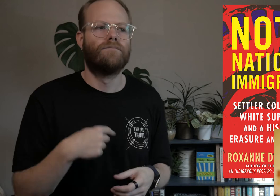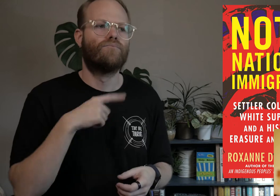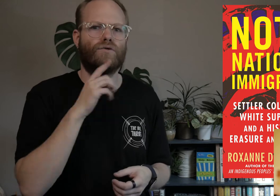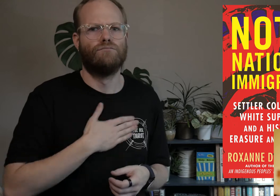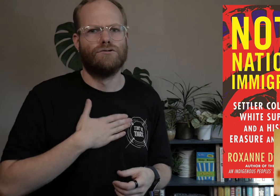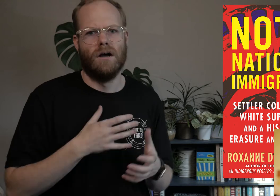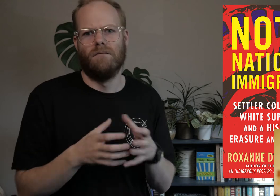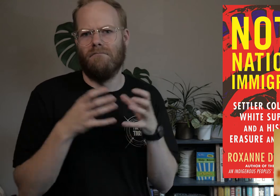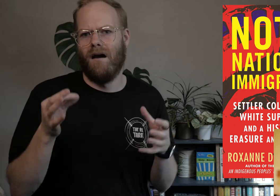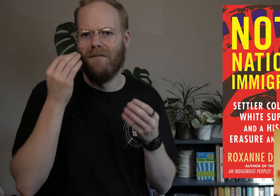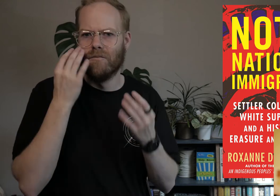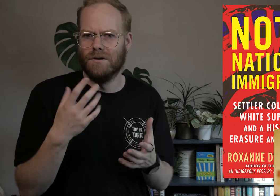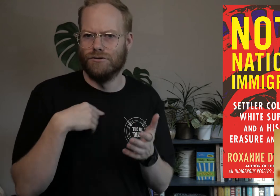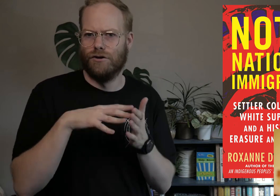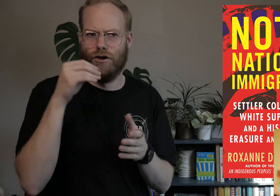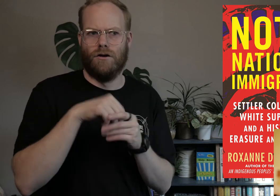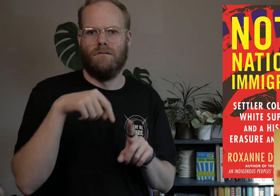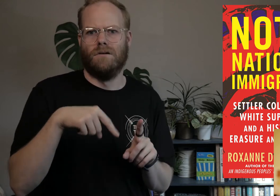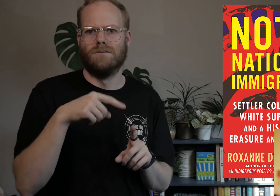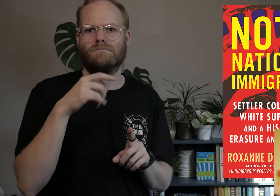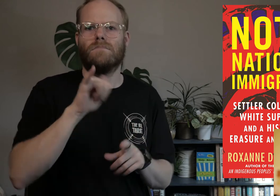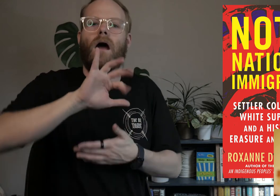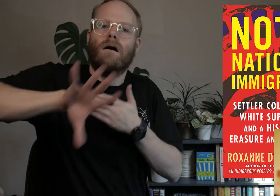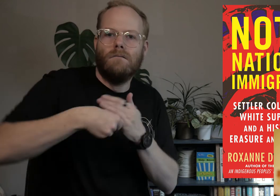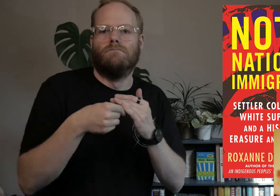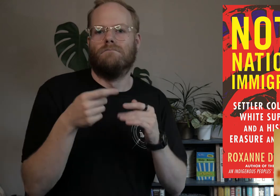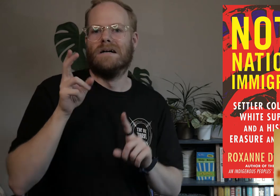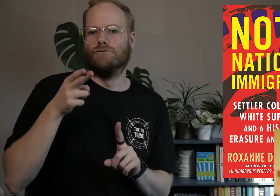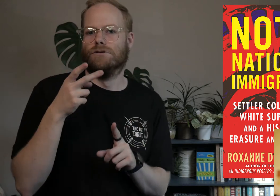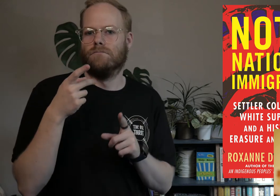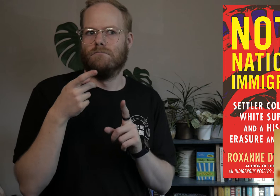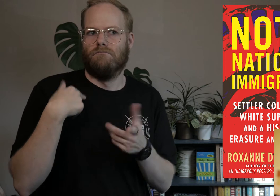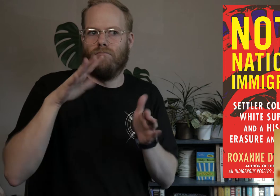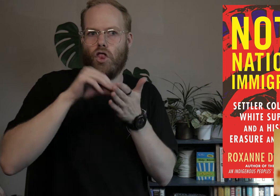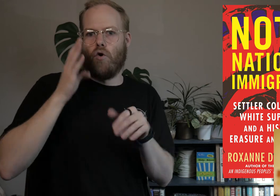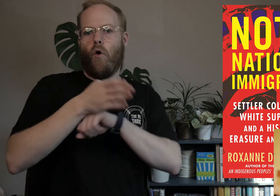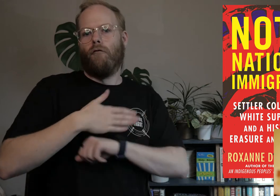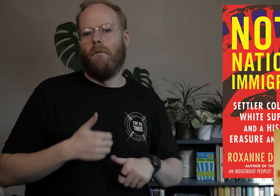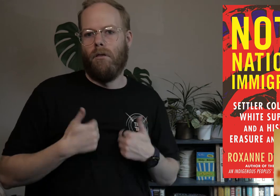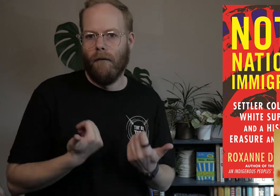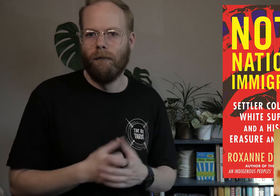I really appreciated all of the information I learned from this that was in addition to the history I’d learned over my life.